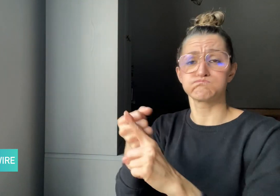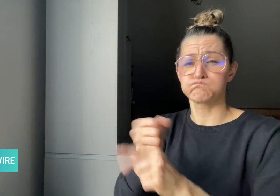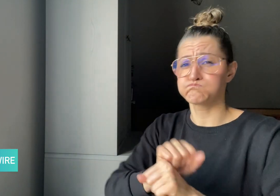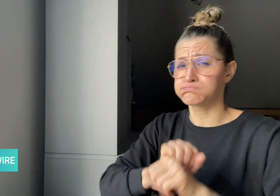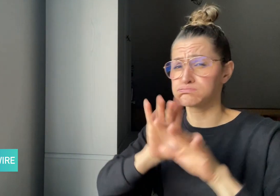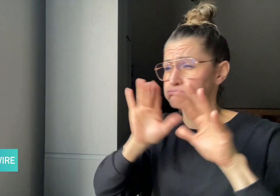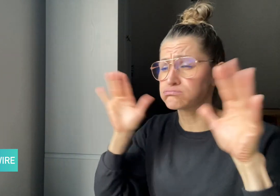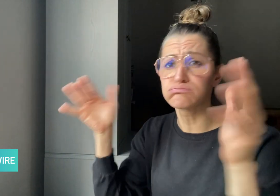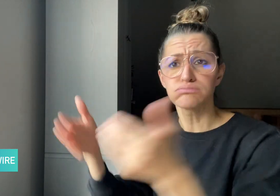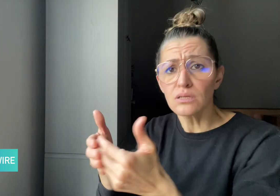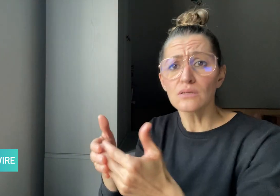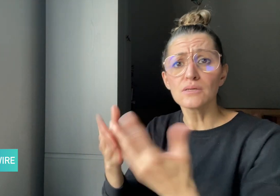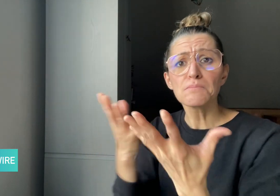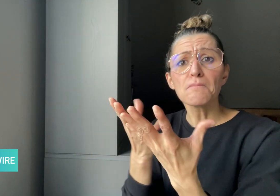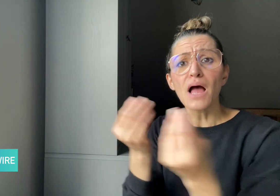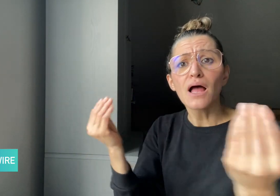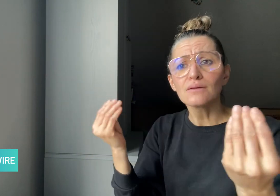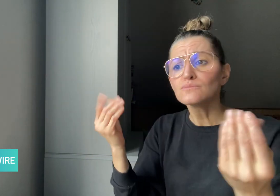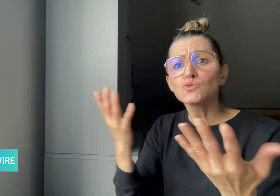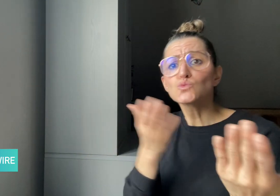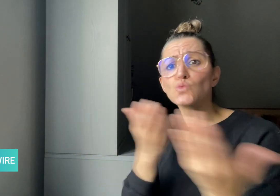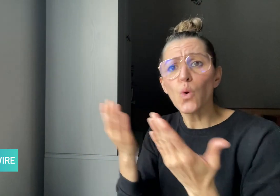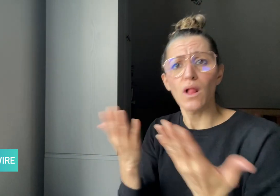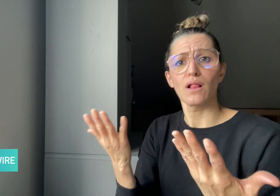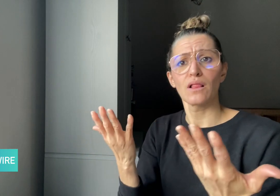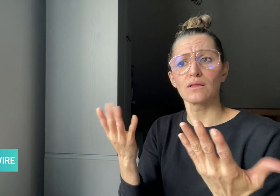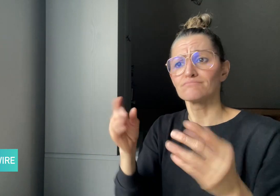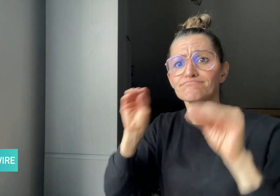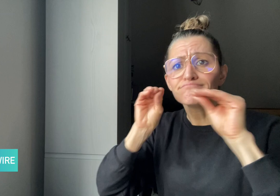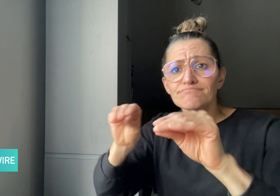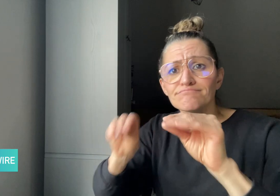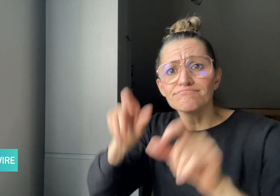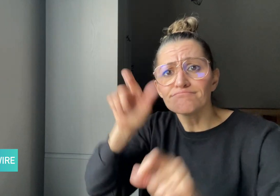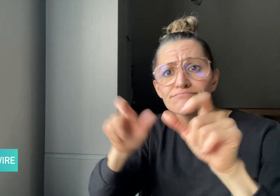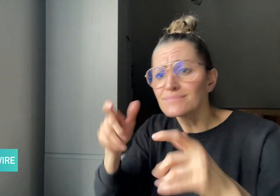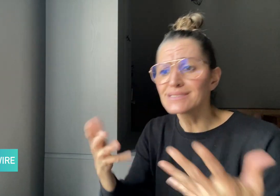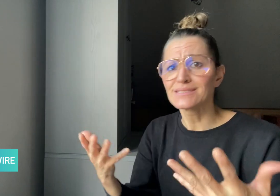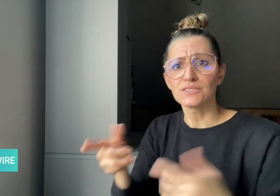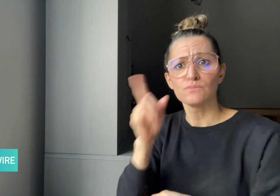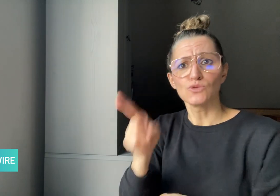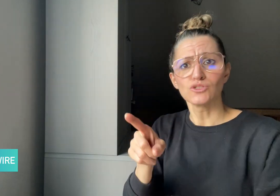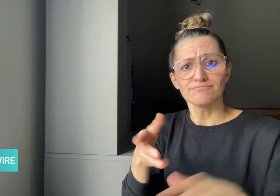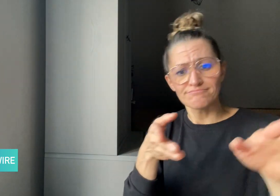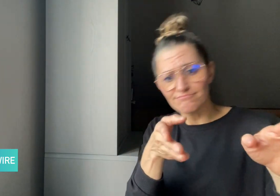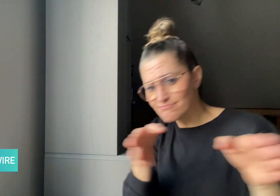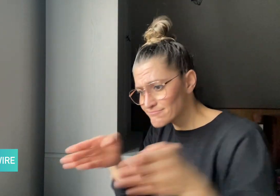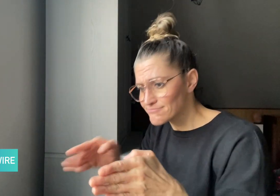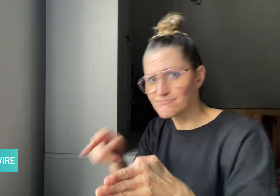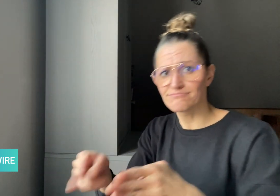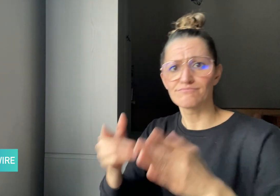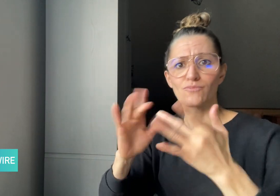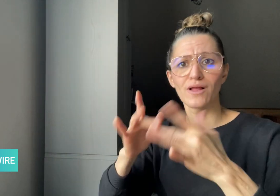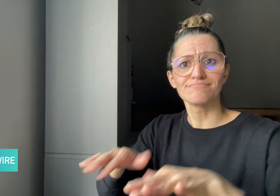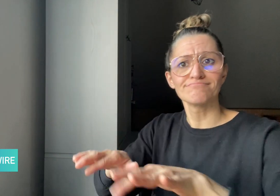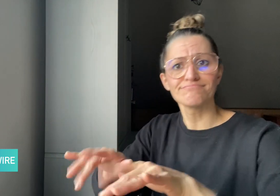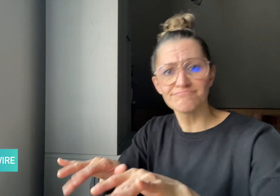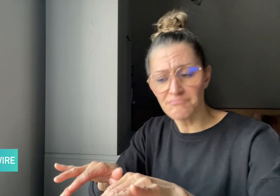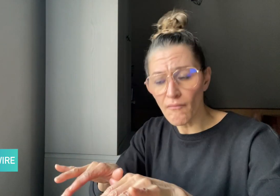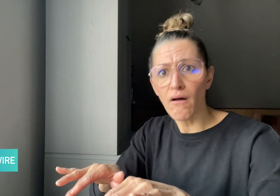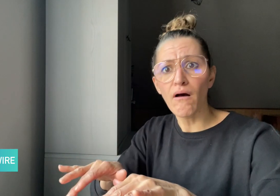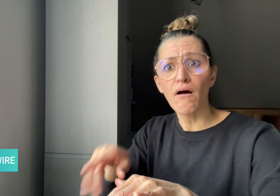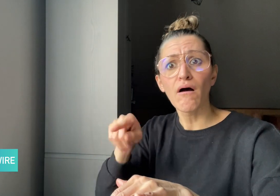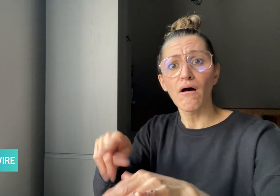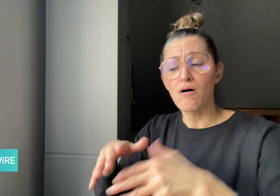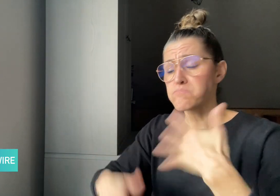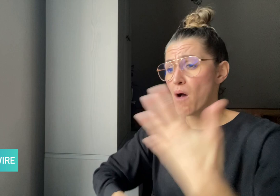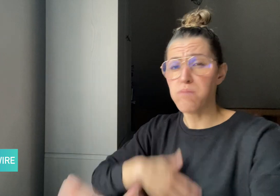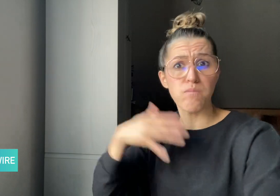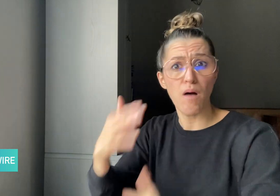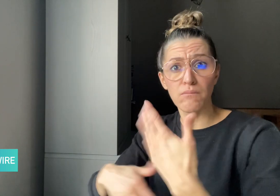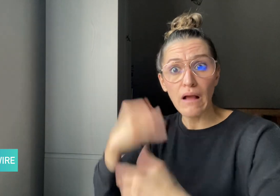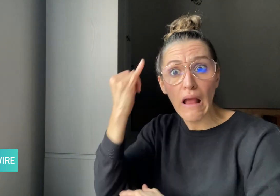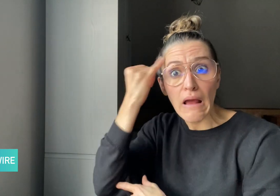the idea forward as many educators were forced to work online.